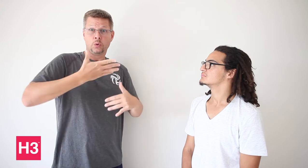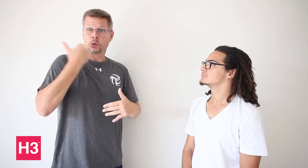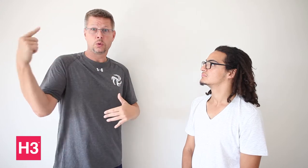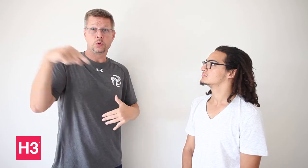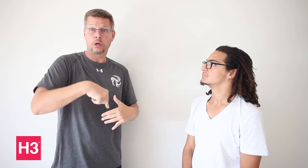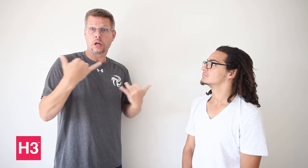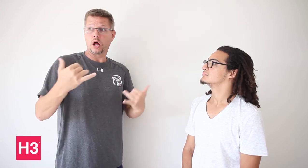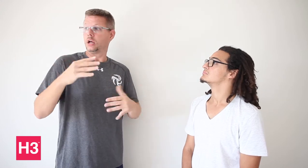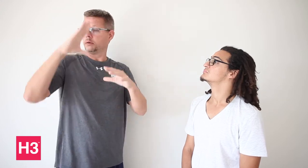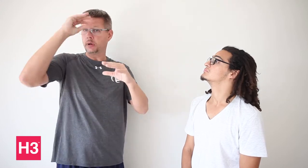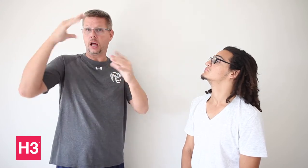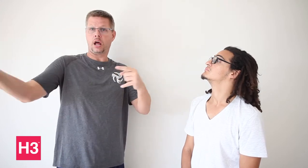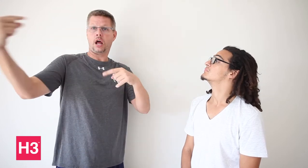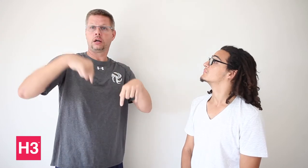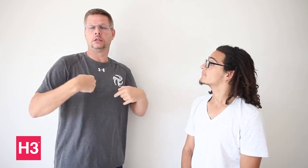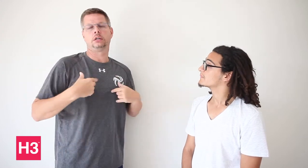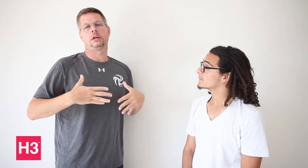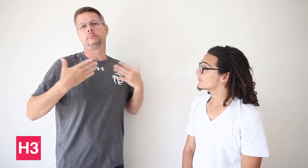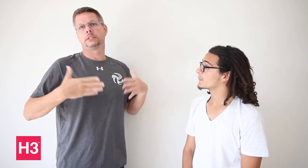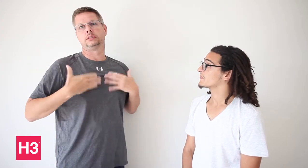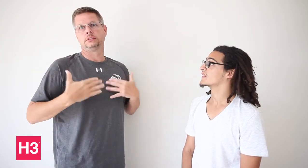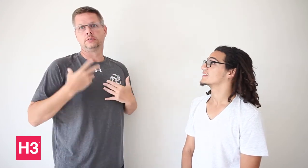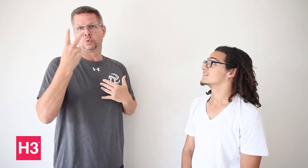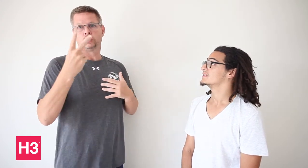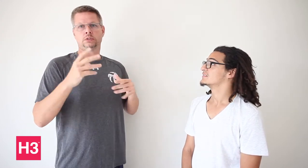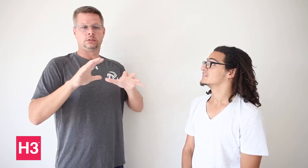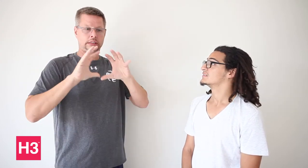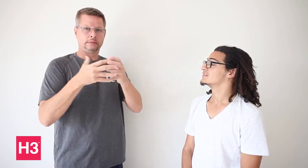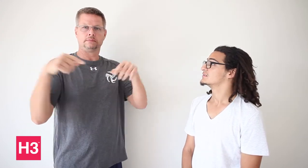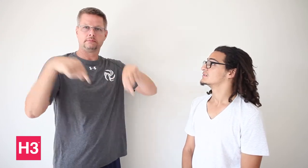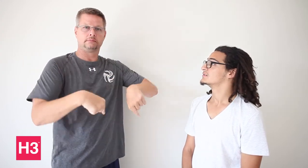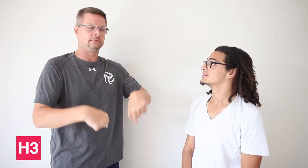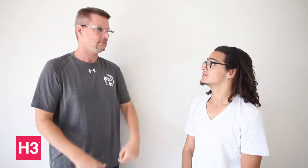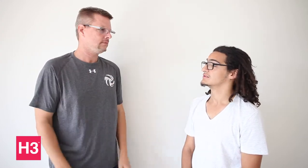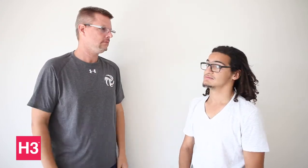For the last [12 years] they did not have a team, but returned this year! I am happy to see them form a team and come.